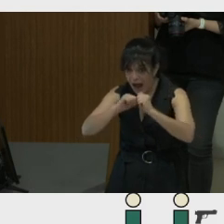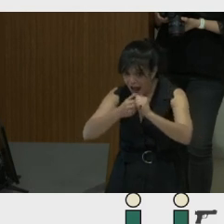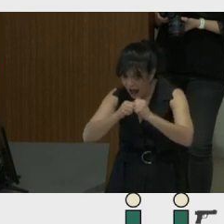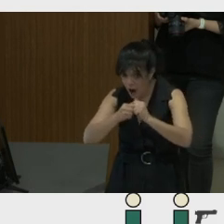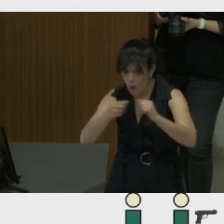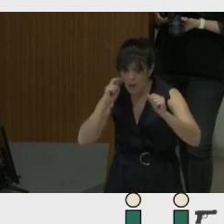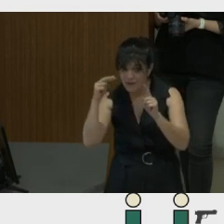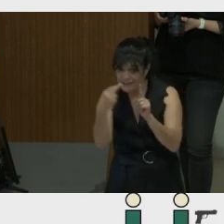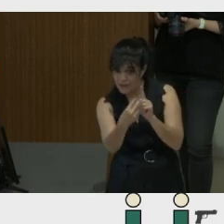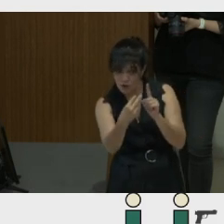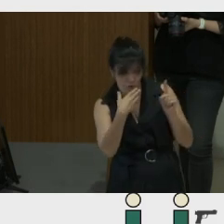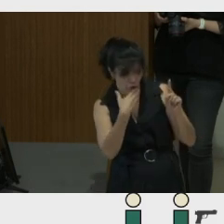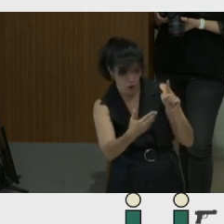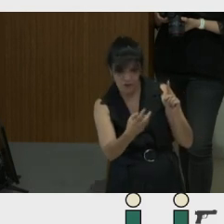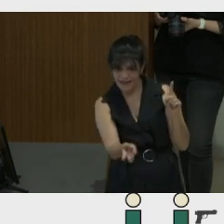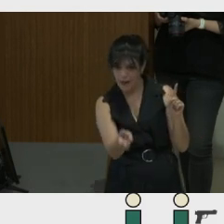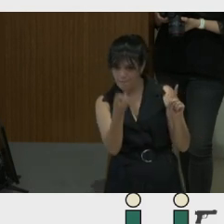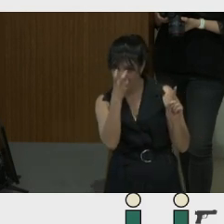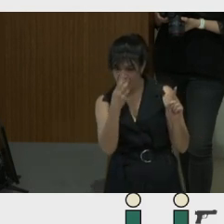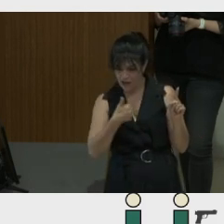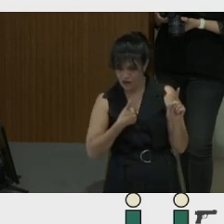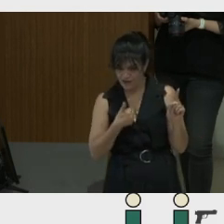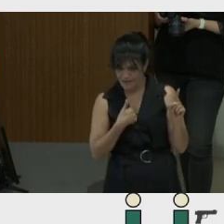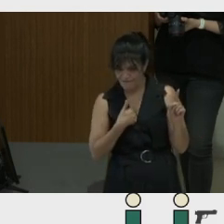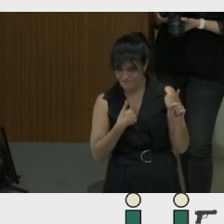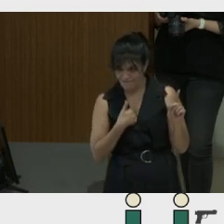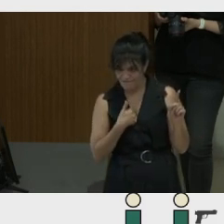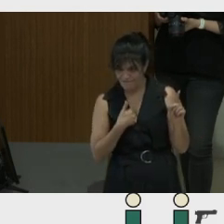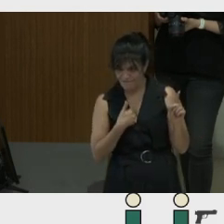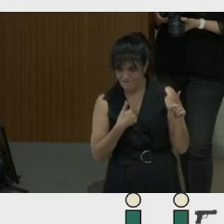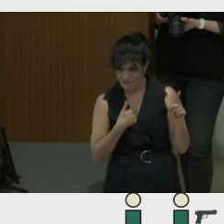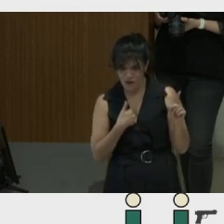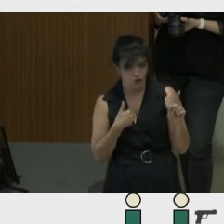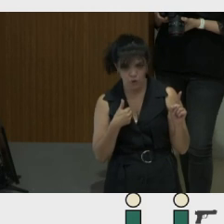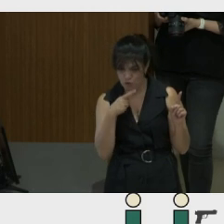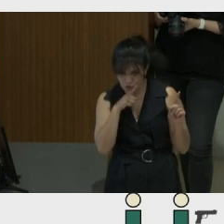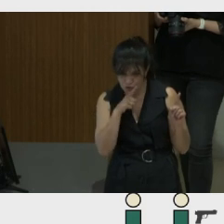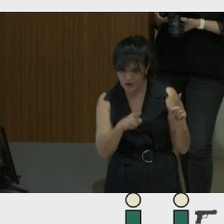of goodness can blind one to inadvertently leading to unethicalbehavior.